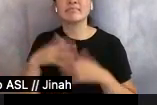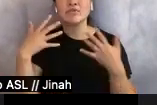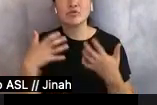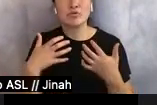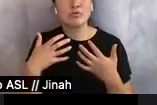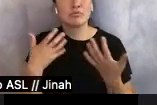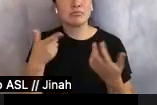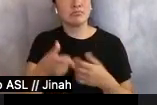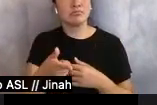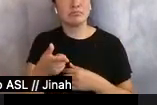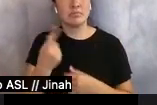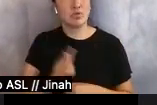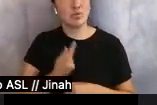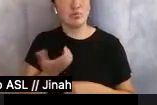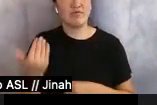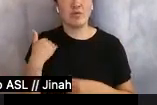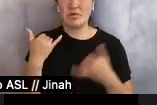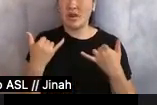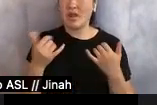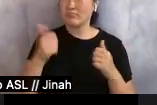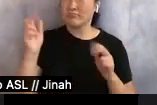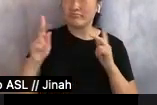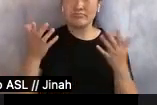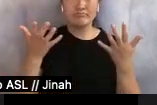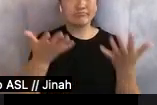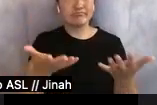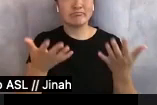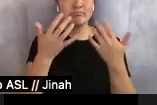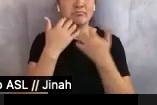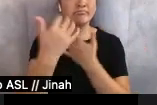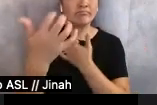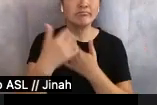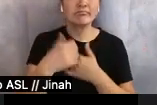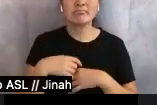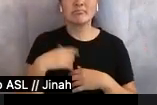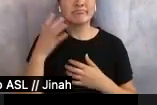had been alone before, now there were others. They they were listening. They were feeling. A